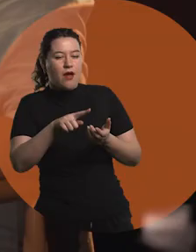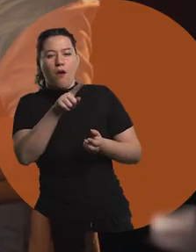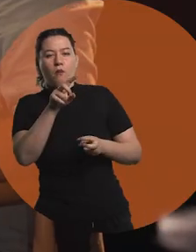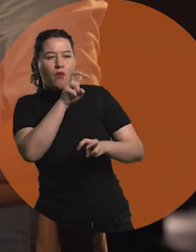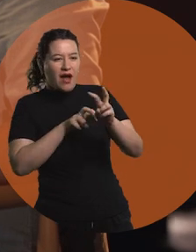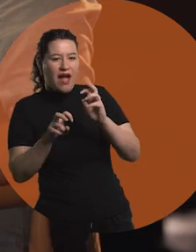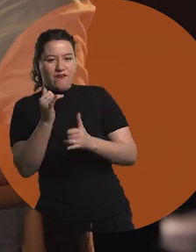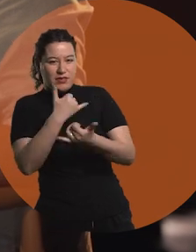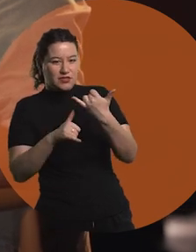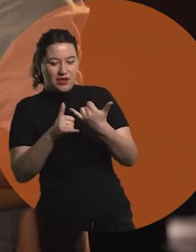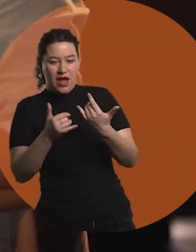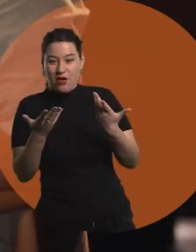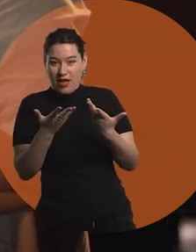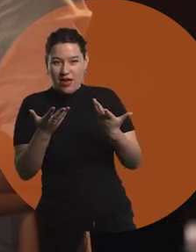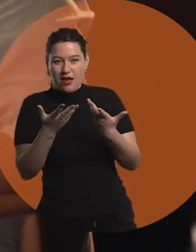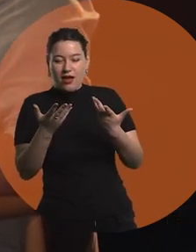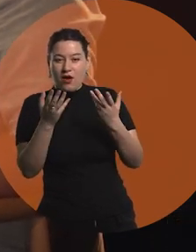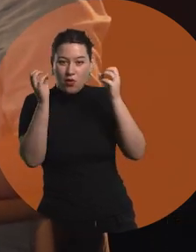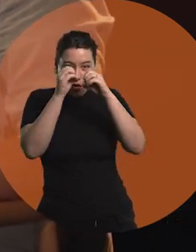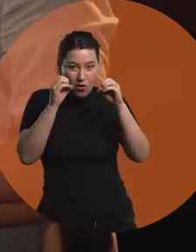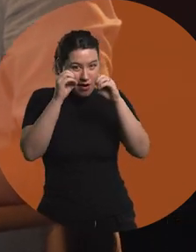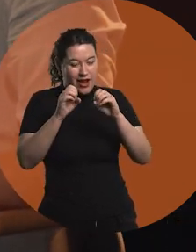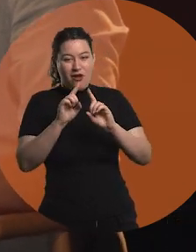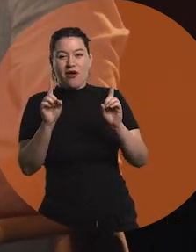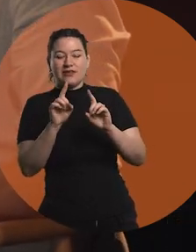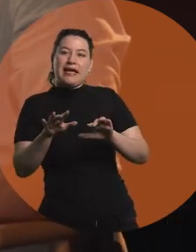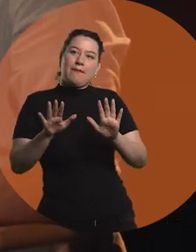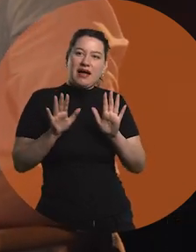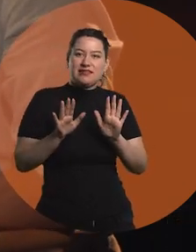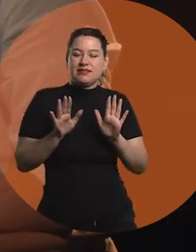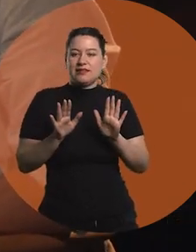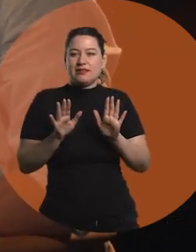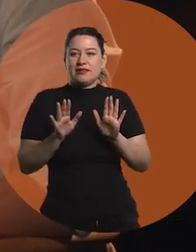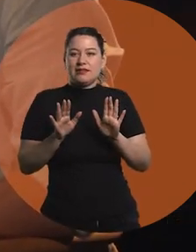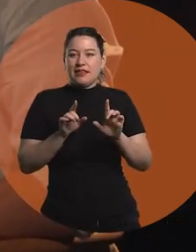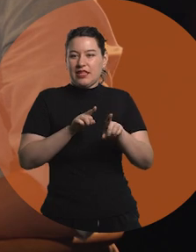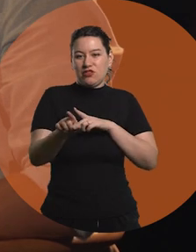it's no longer a Google search, but maybe it's heading to some chat.